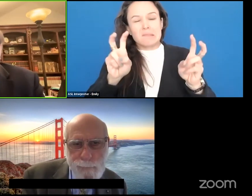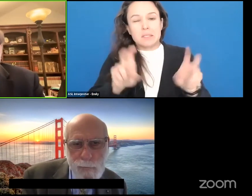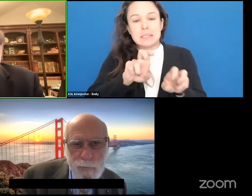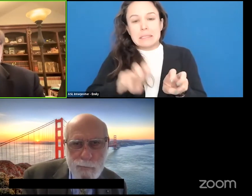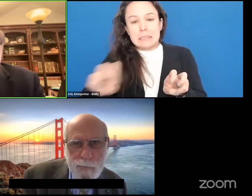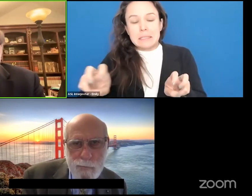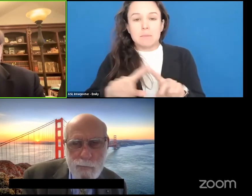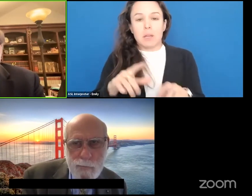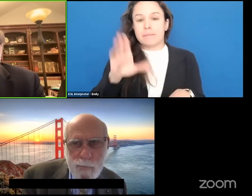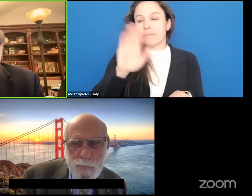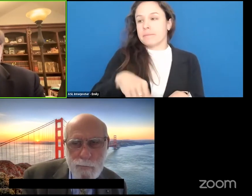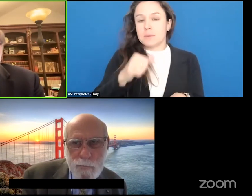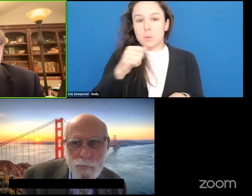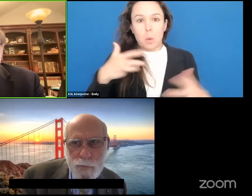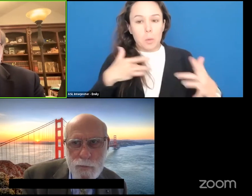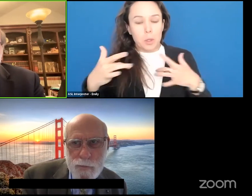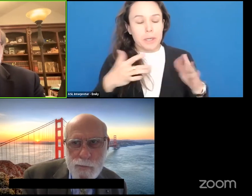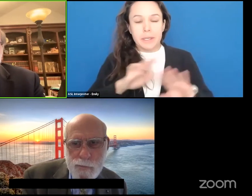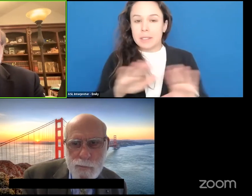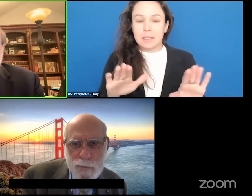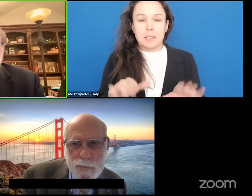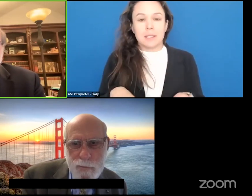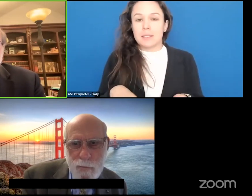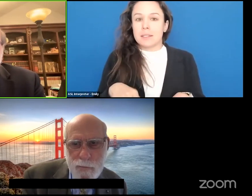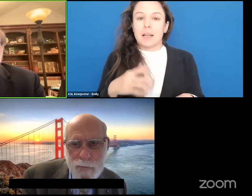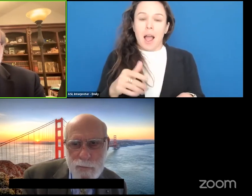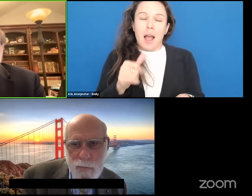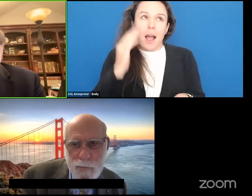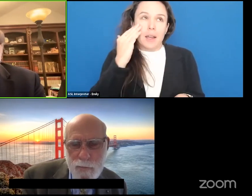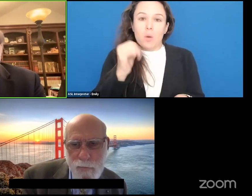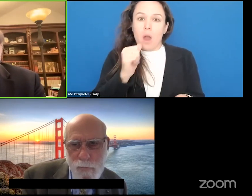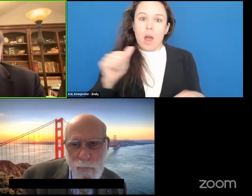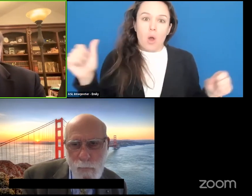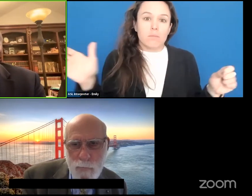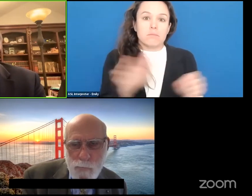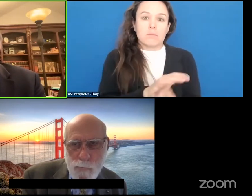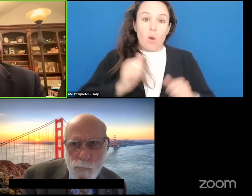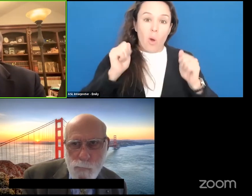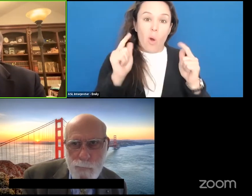At any one time we don't know that all 1400 will be on but if they are it is set up to